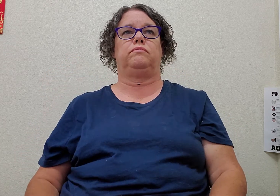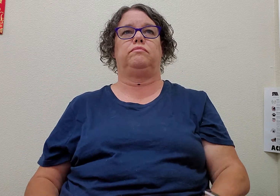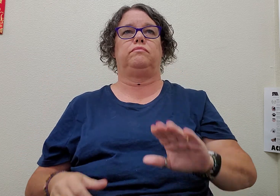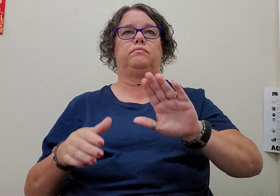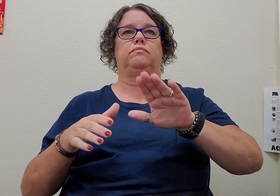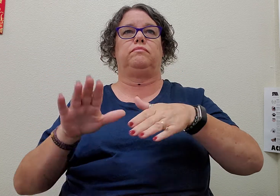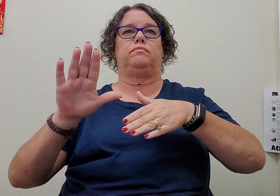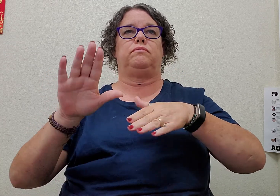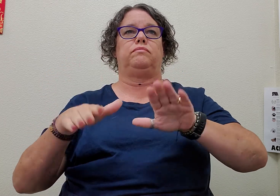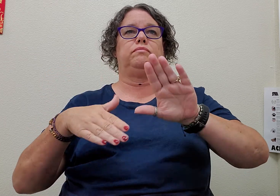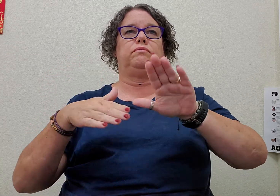walk